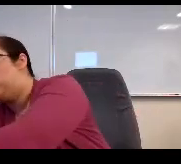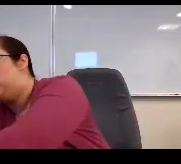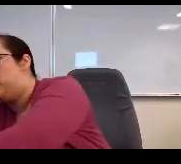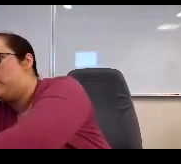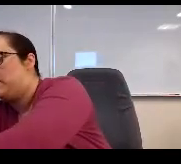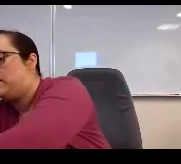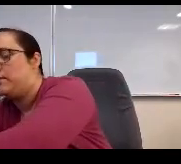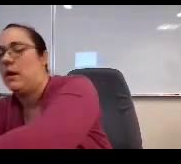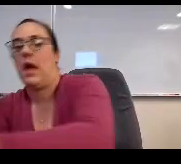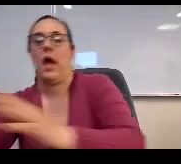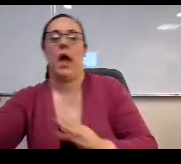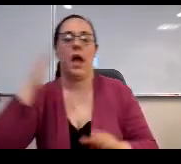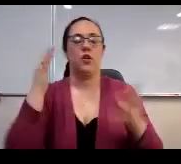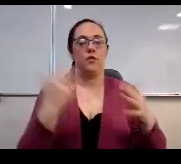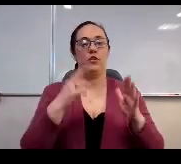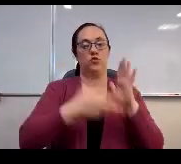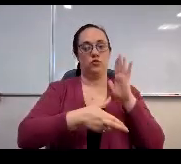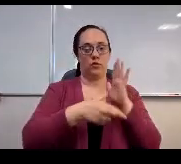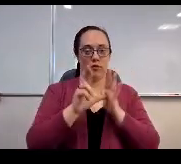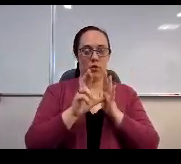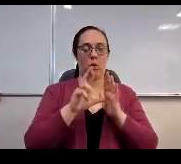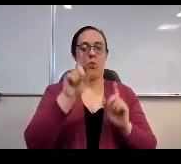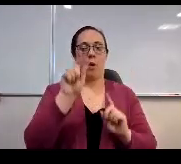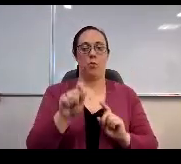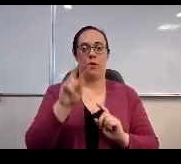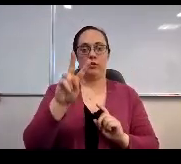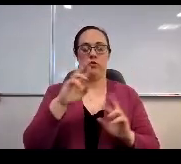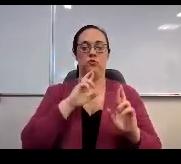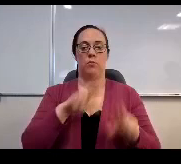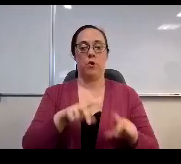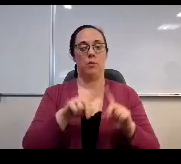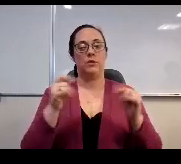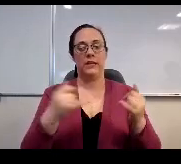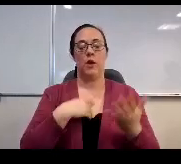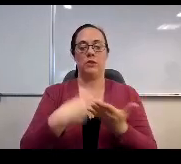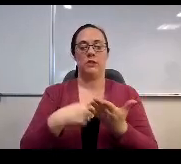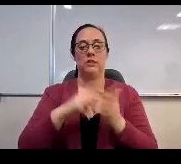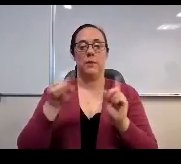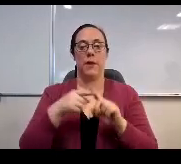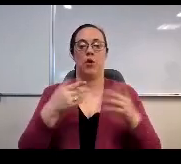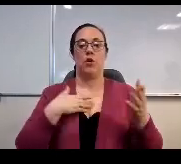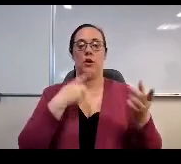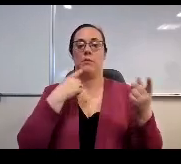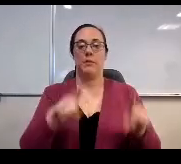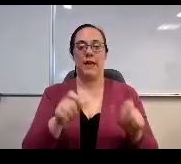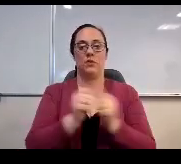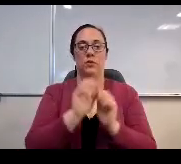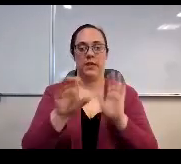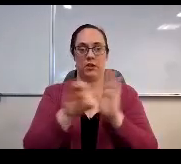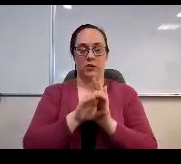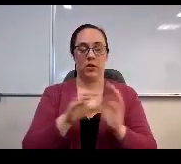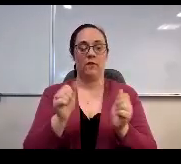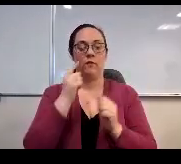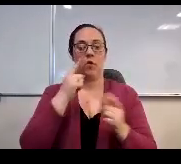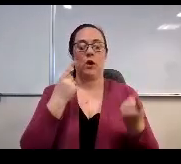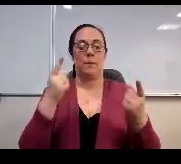but tonight I'm going to highlight some specific noteworthy data related to compliance with E. 1.2 character for compliance with the 1.2,